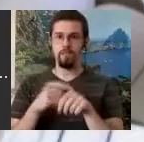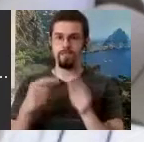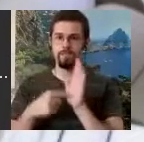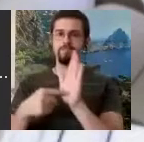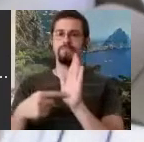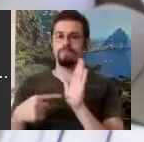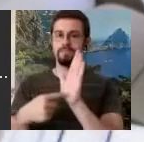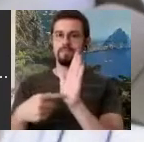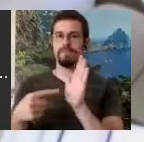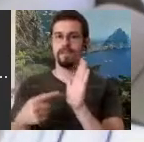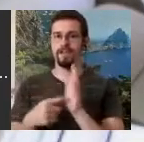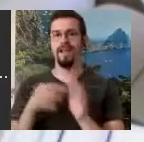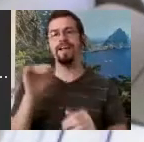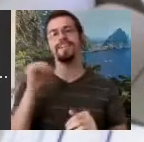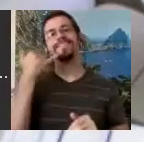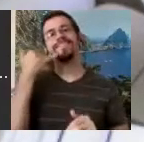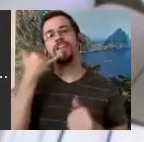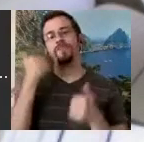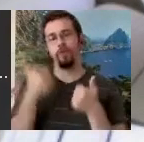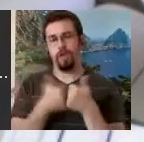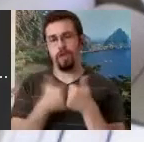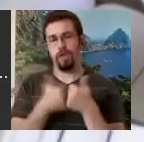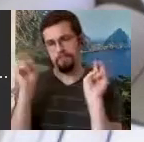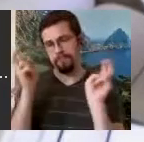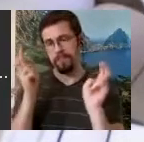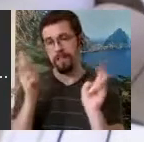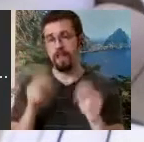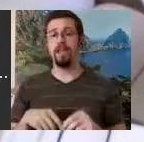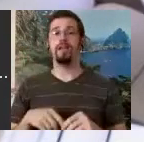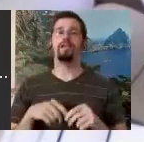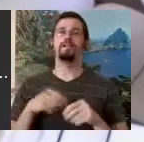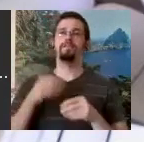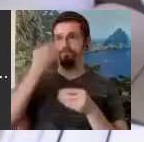of telephone". You know, the idea that things change if you don't record them.